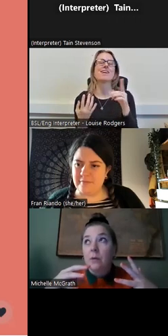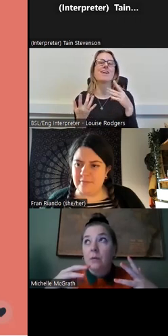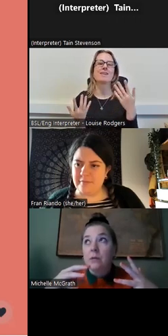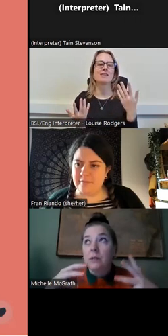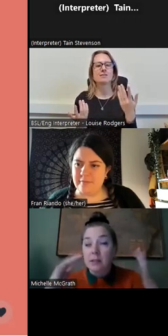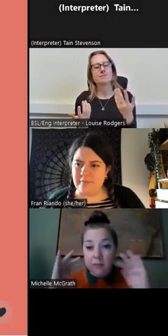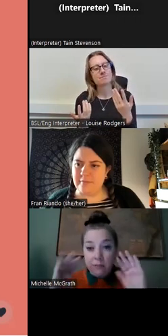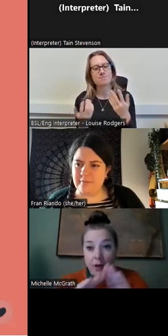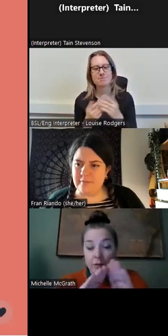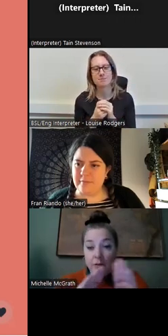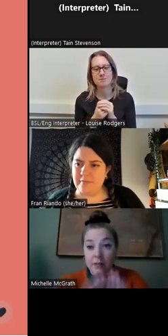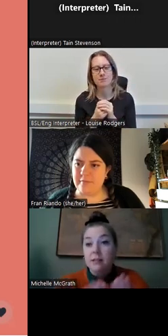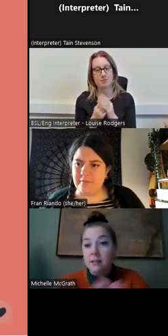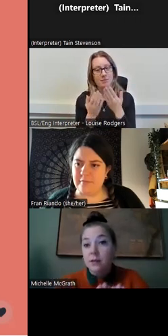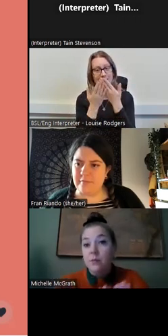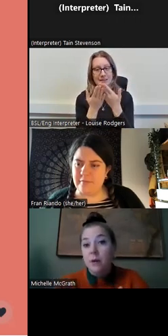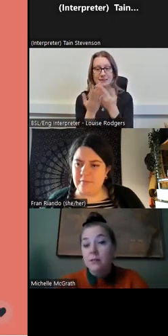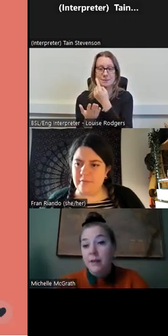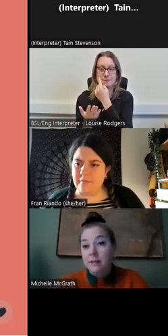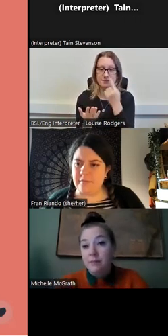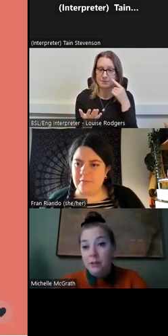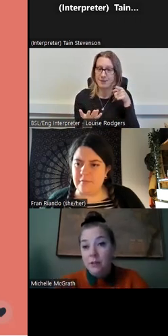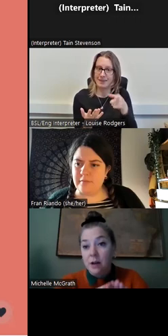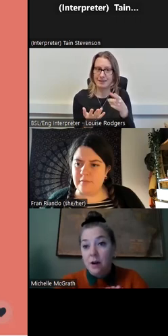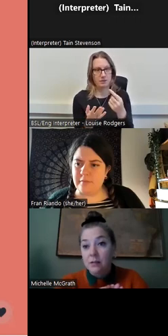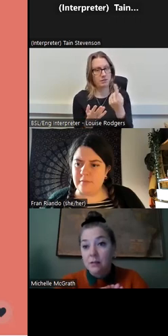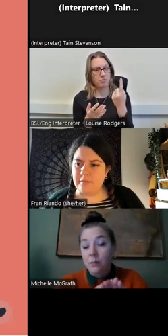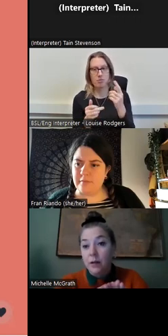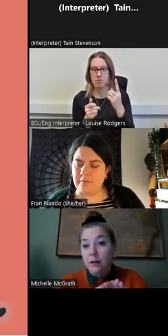studies have shown that this is the single most effective measure to ask when